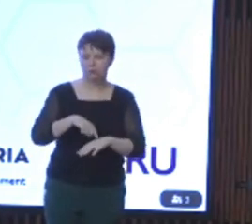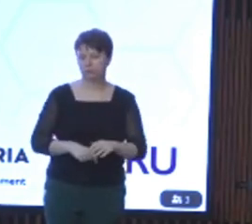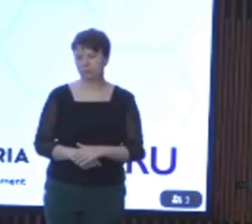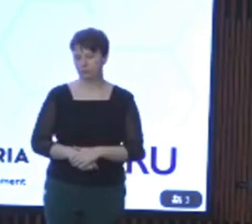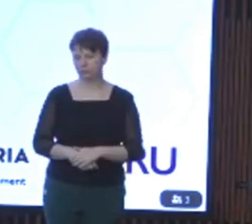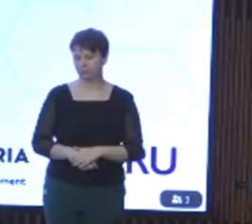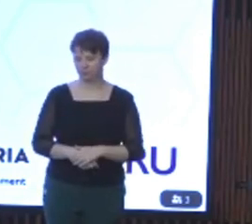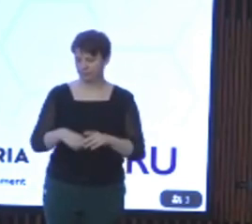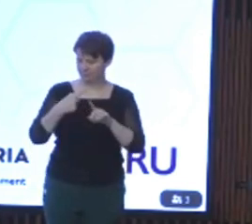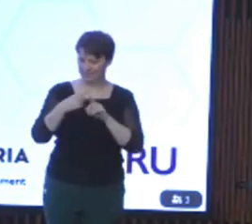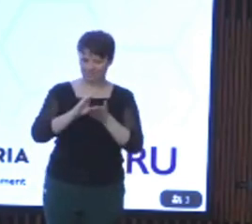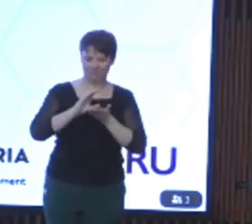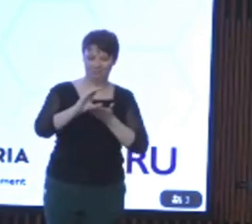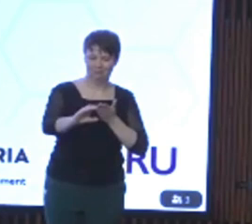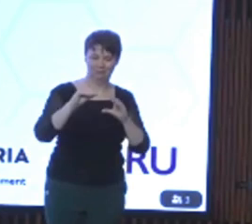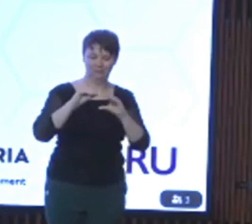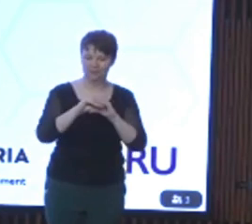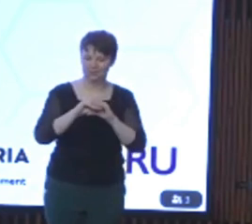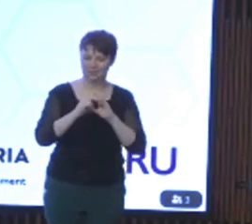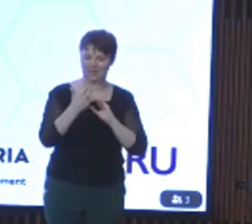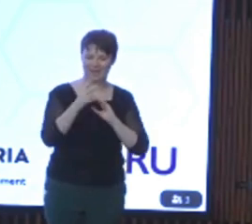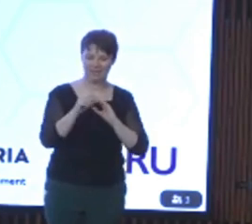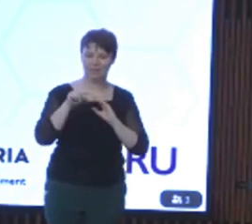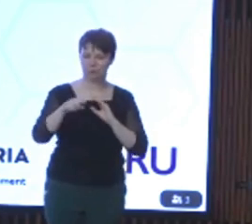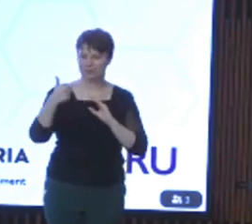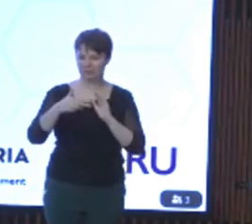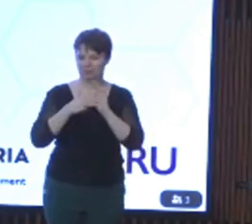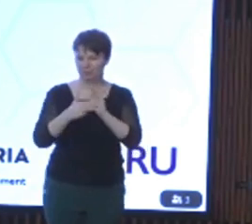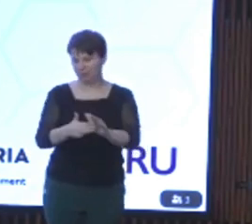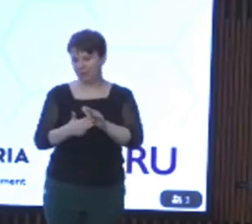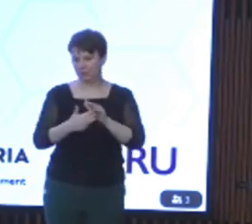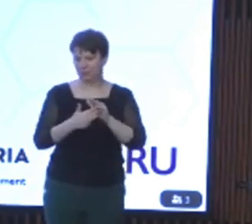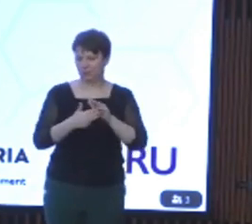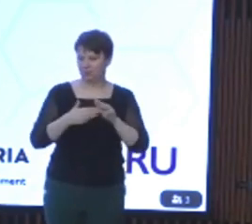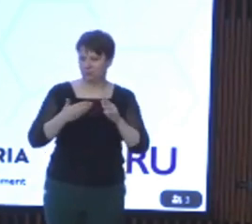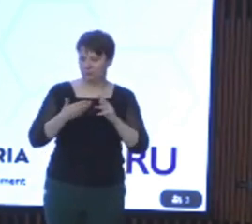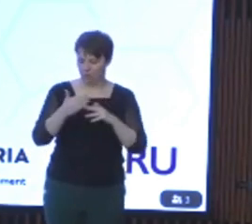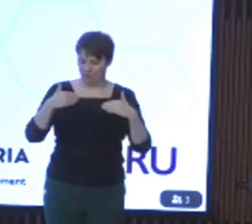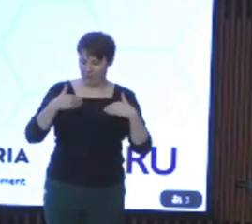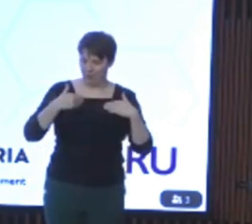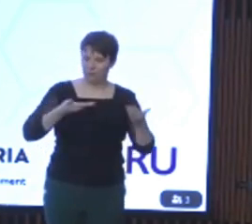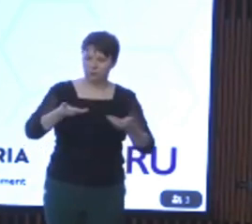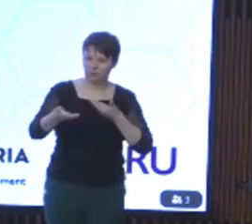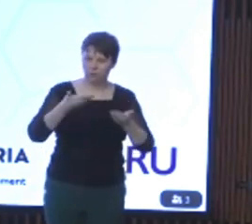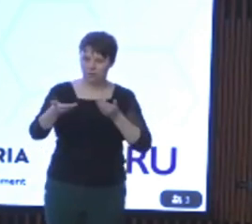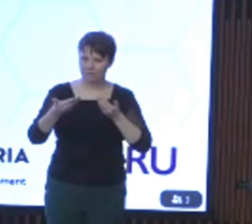And we've invested 80.7 million in the 2o23 budget for health services that interface with the NDIS,